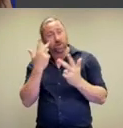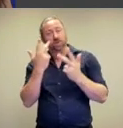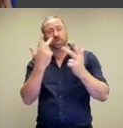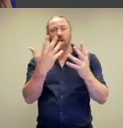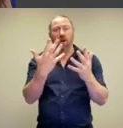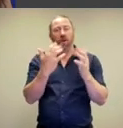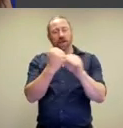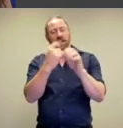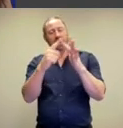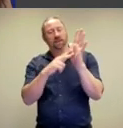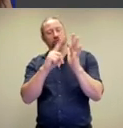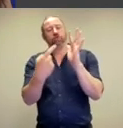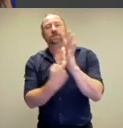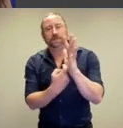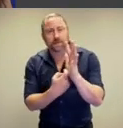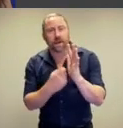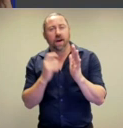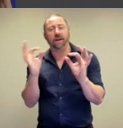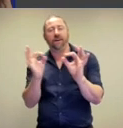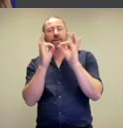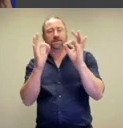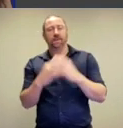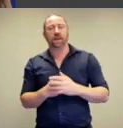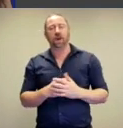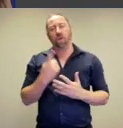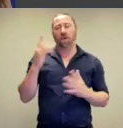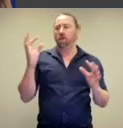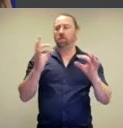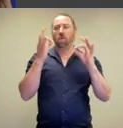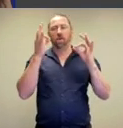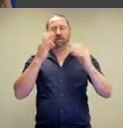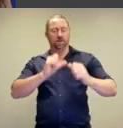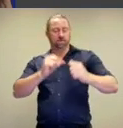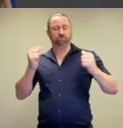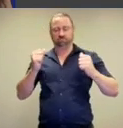reinforce